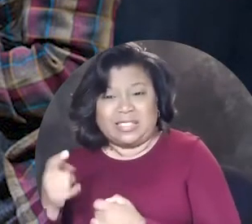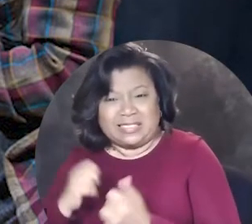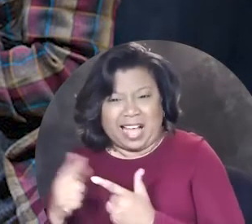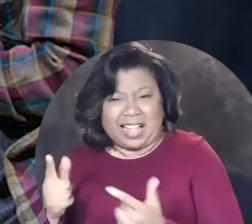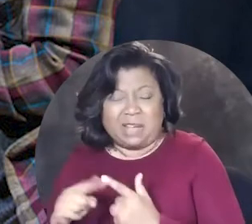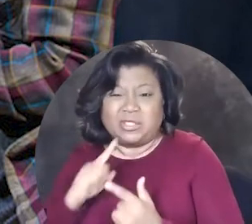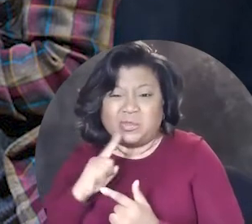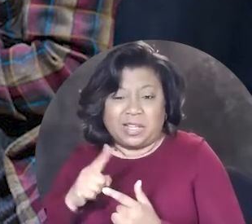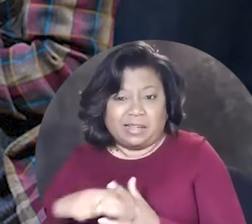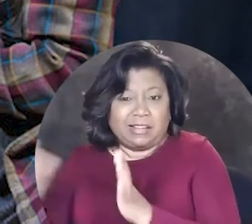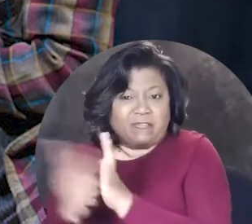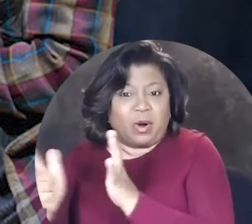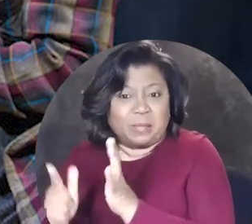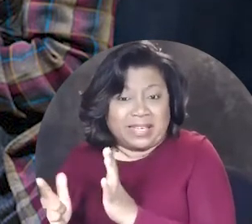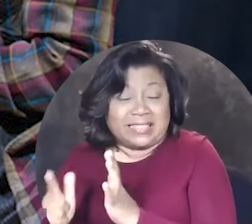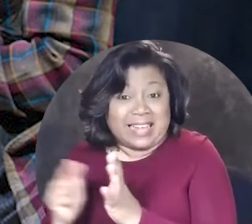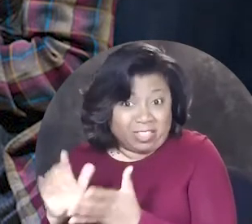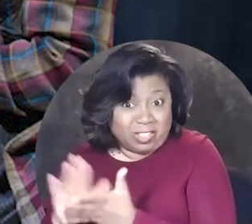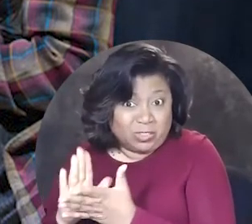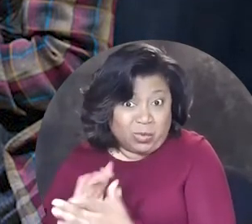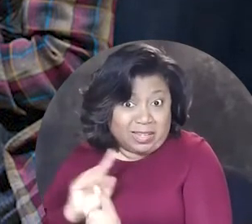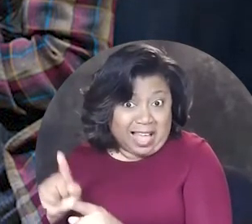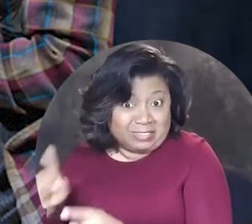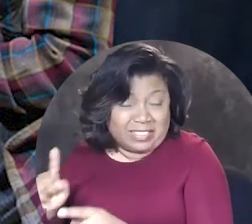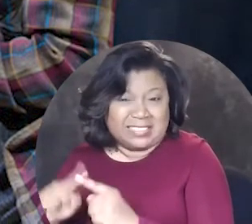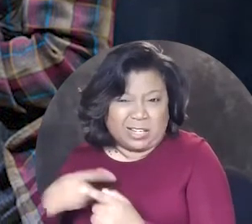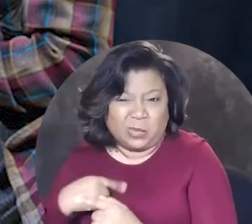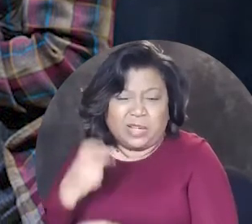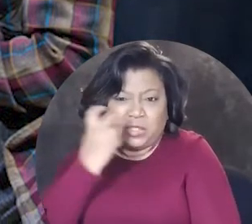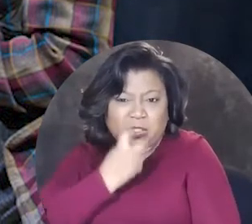sign language was actually forbidden at the school I attended